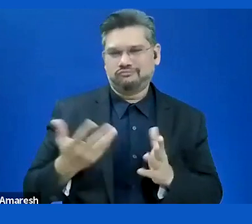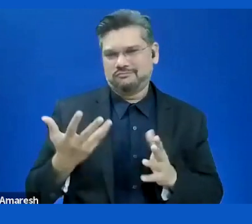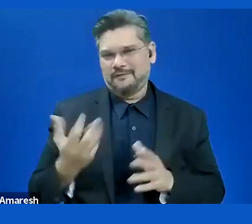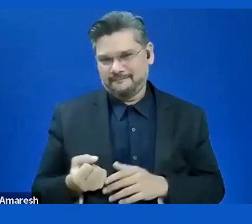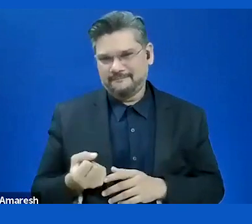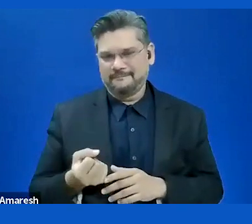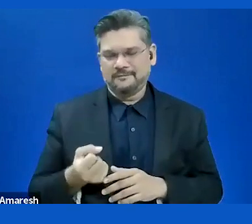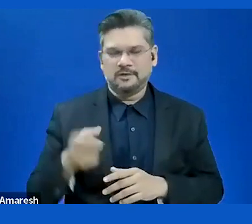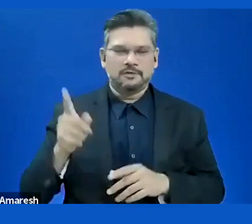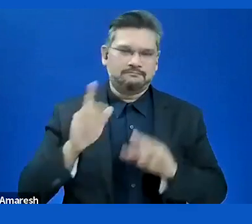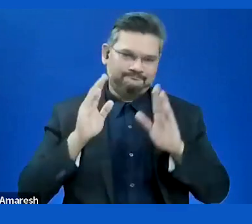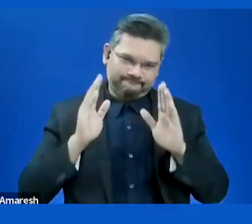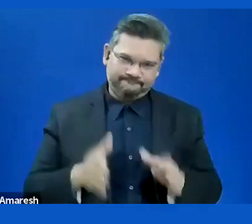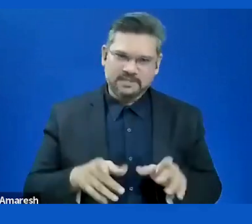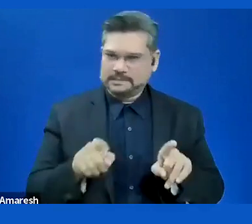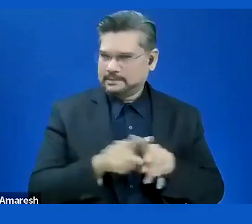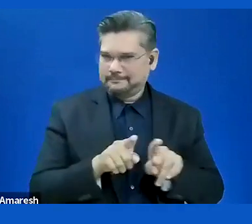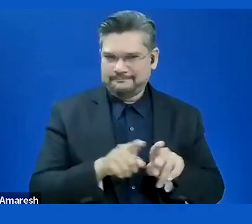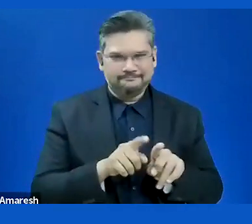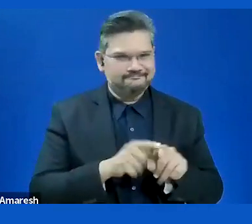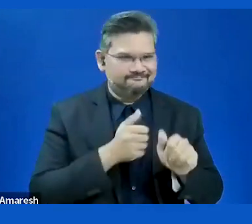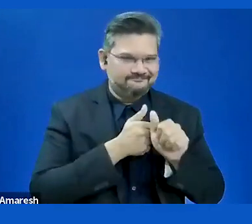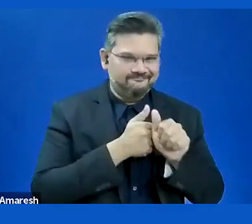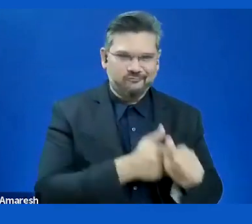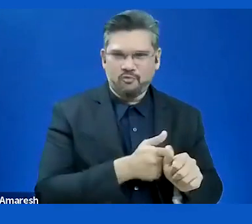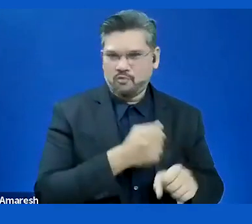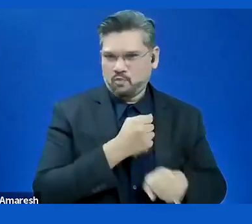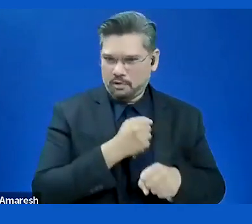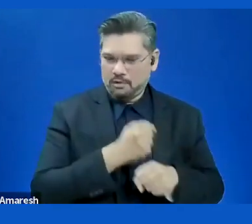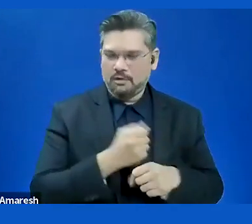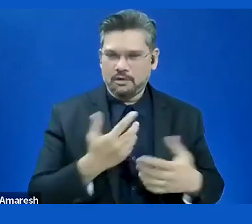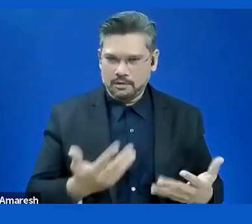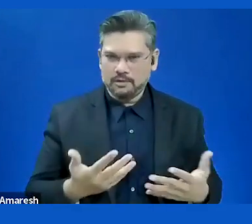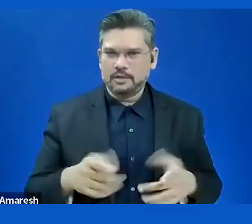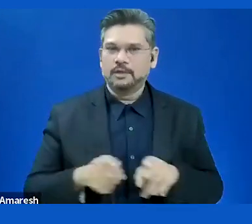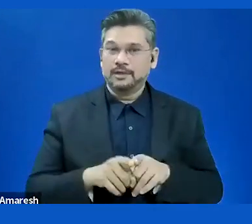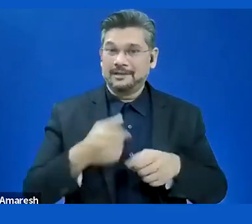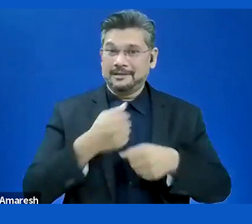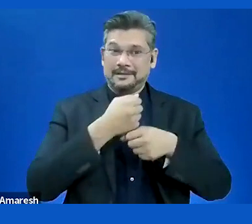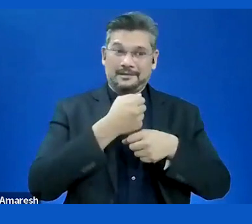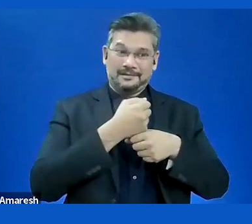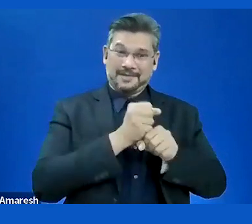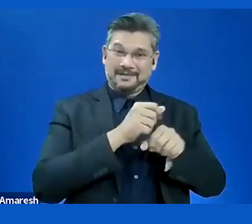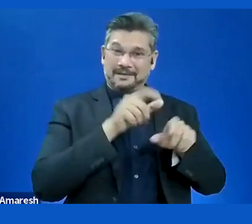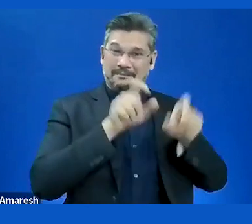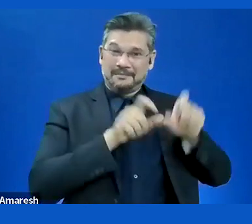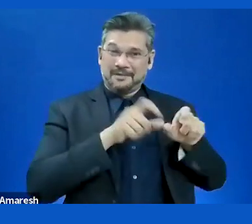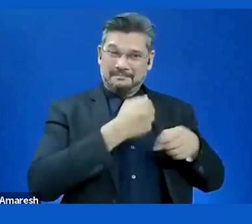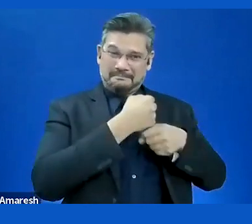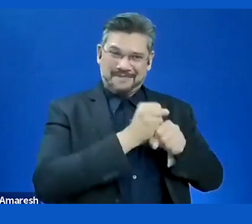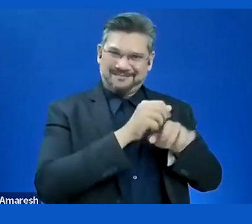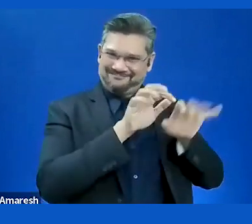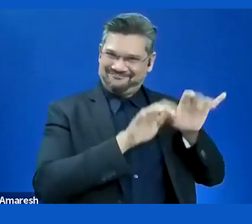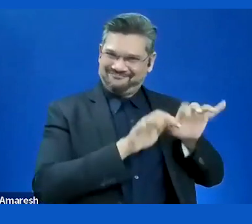when developers do their work. I think developers have to be educated which is a really key issue.